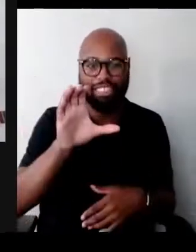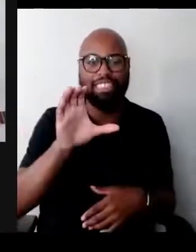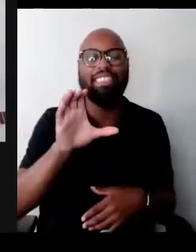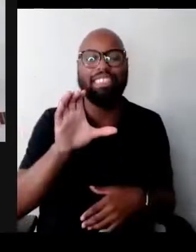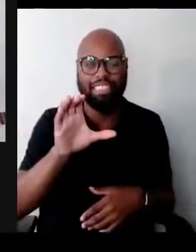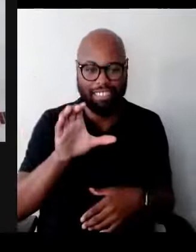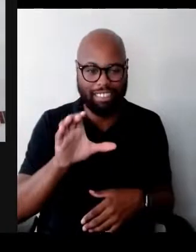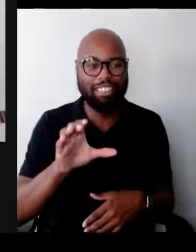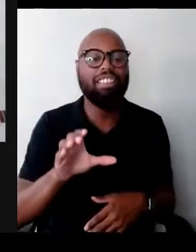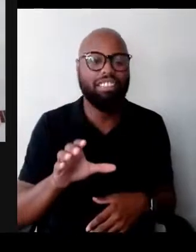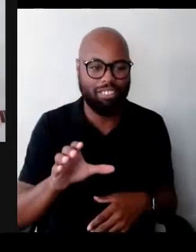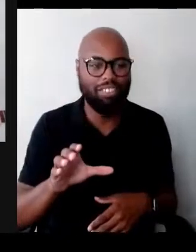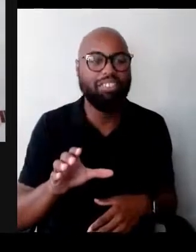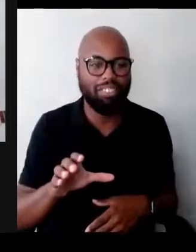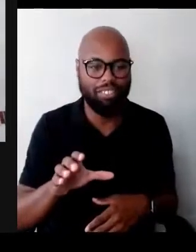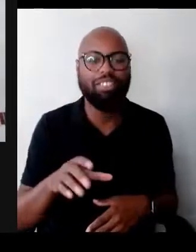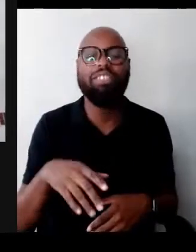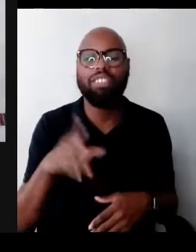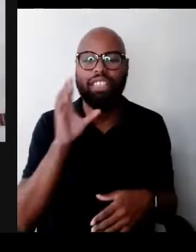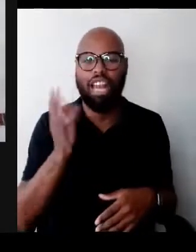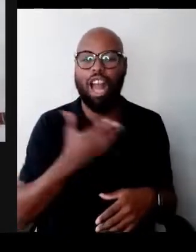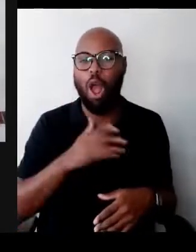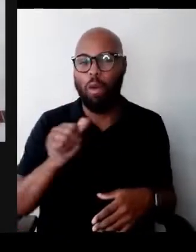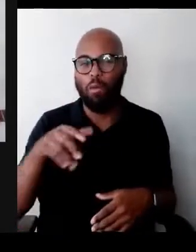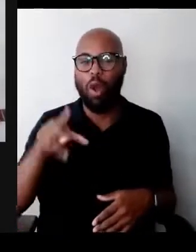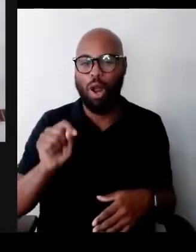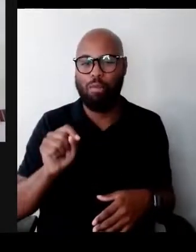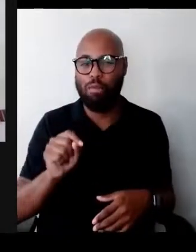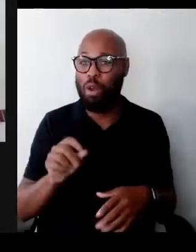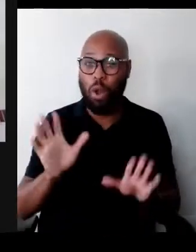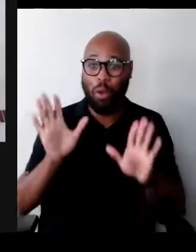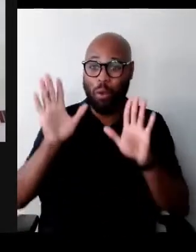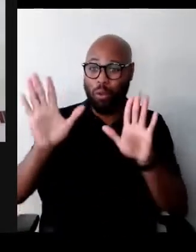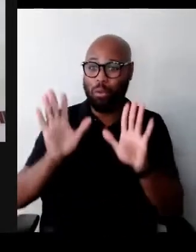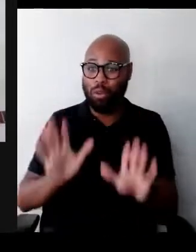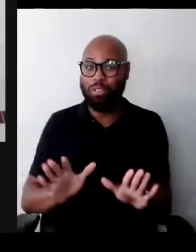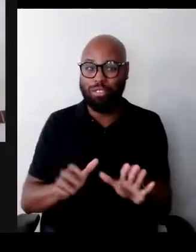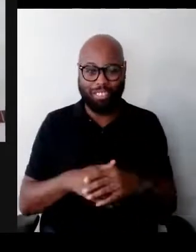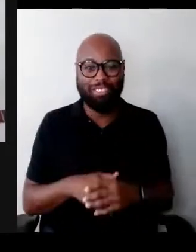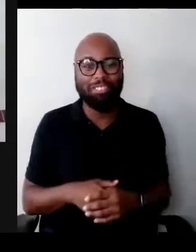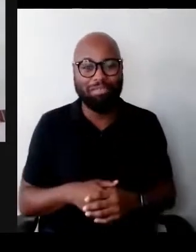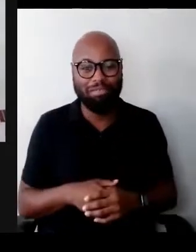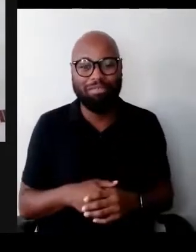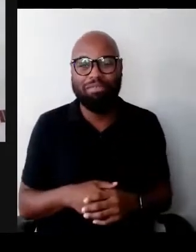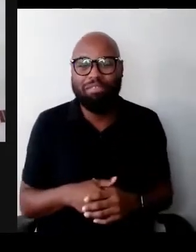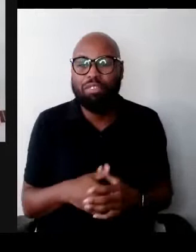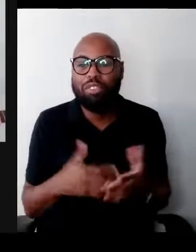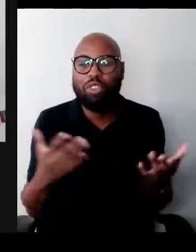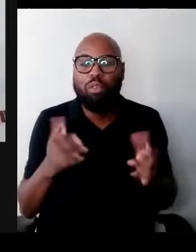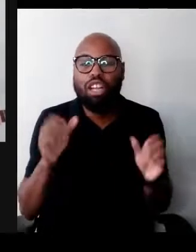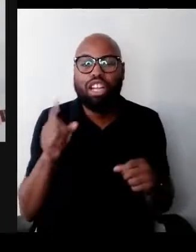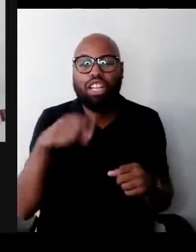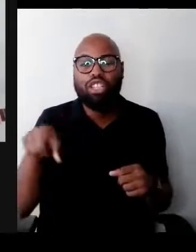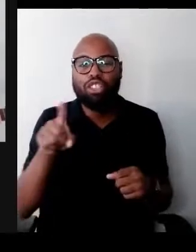Wonderful, wonderful. And what can you tell us about what you will be performing tonight?